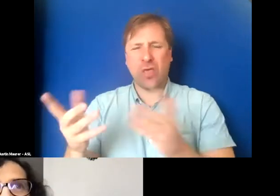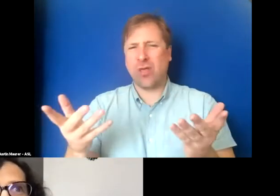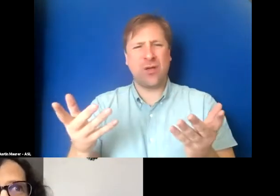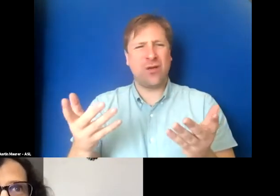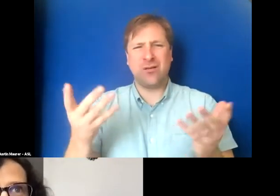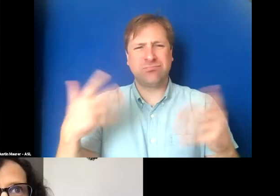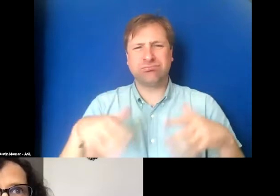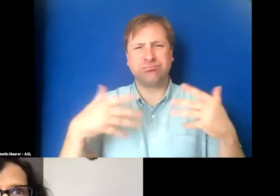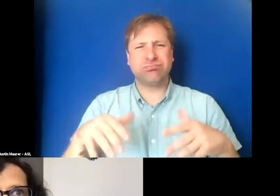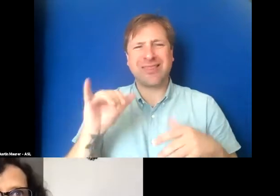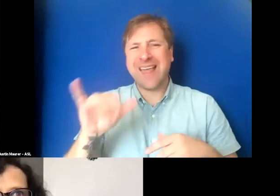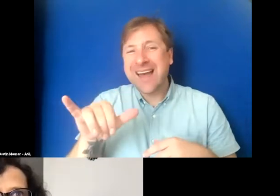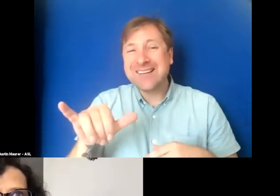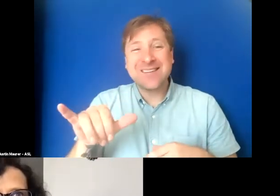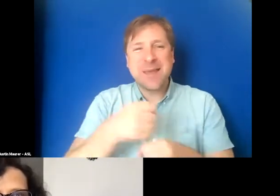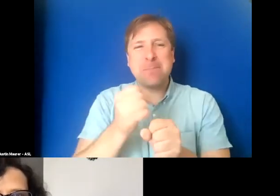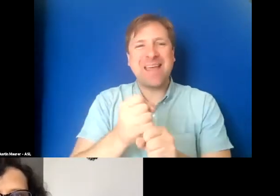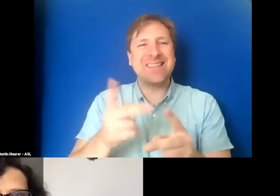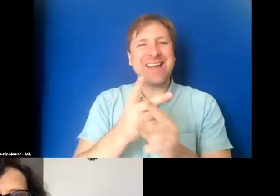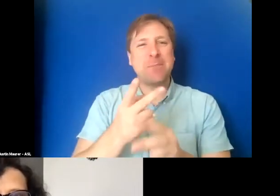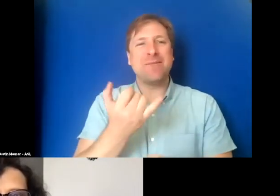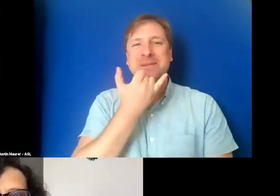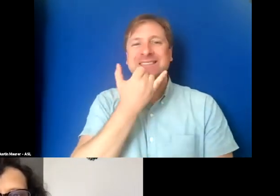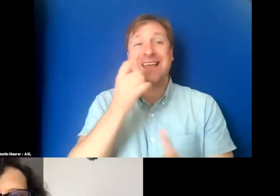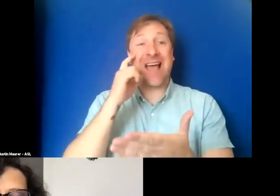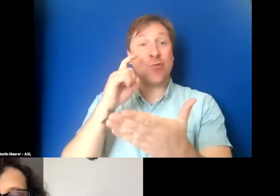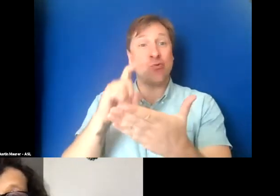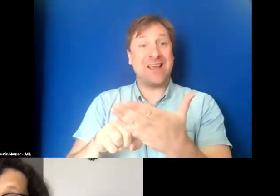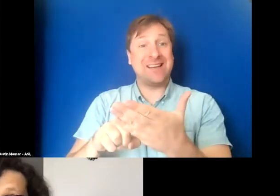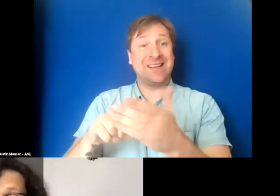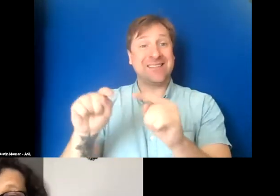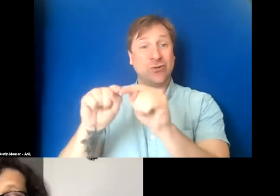they made the kind of mistakes that I recognize as a transcriber who